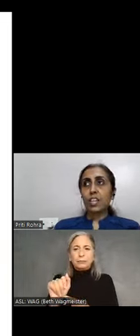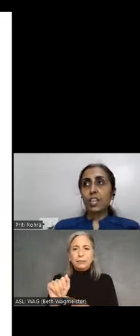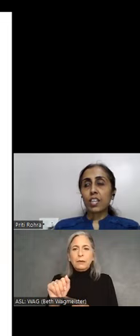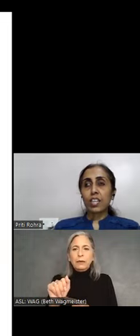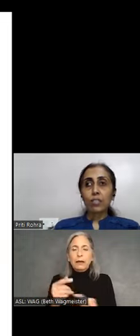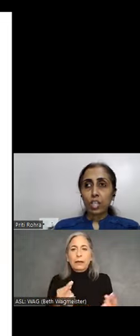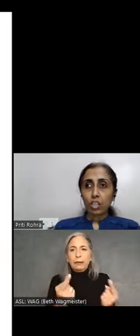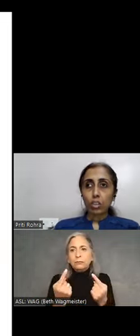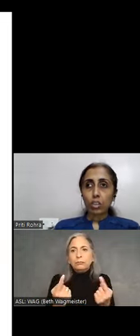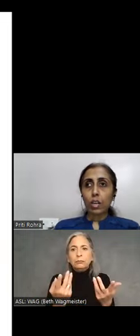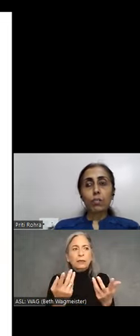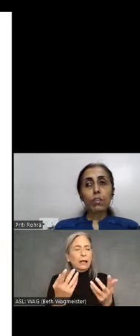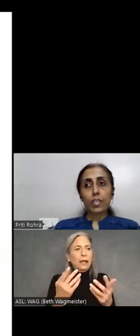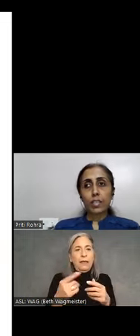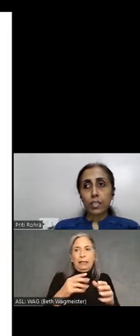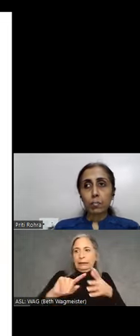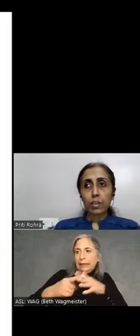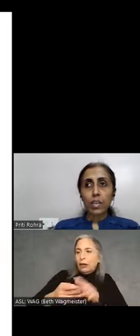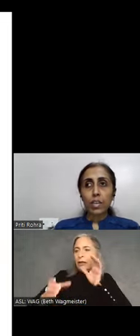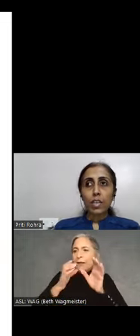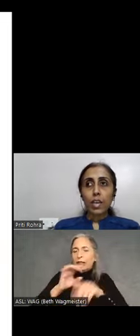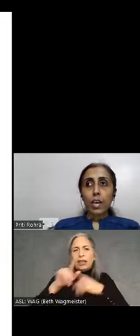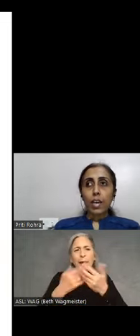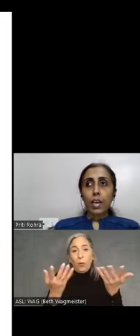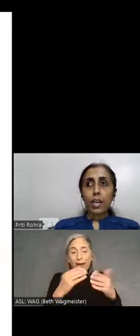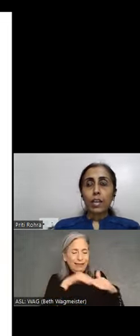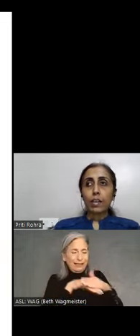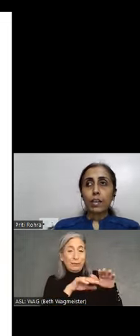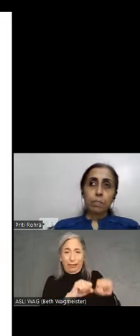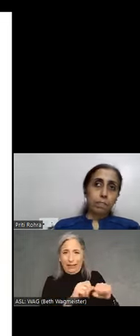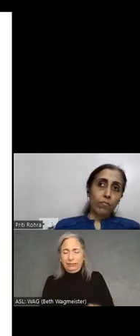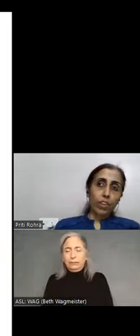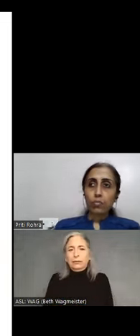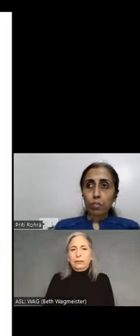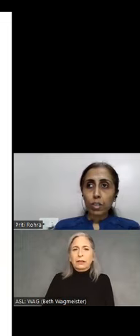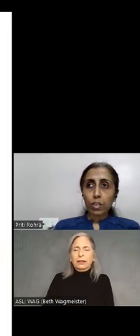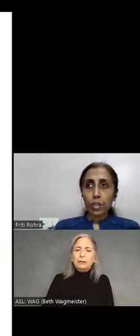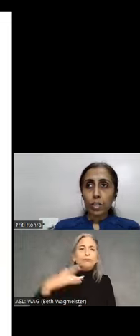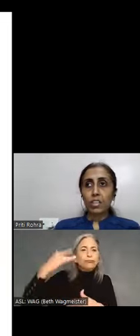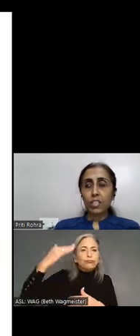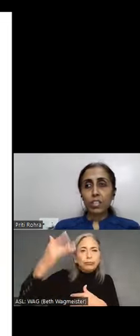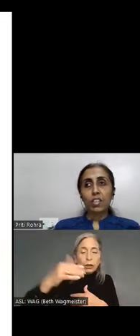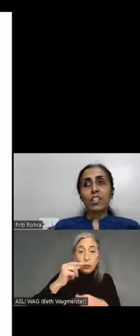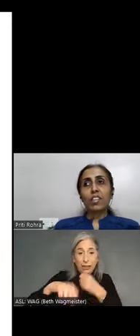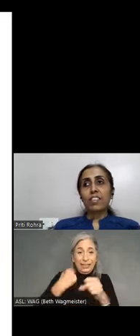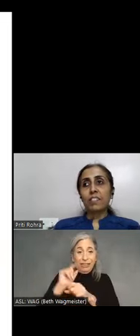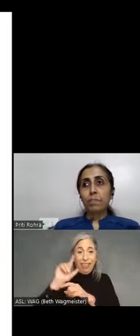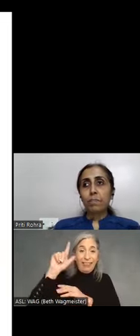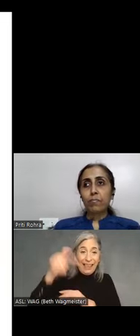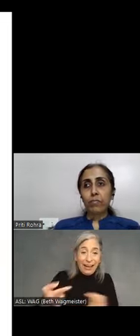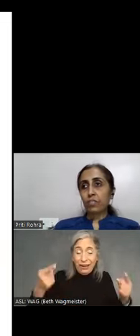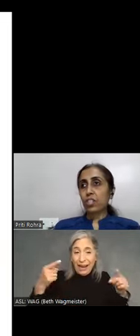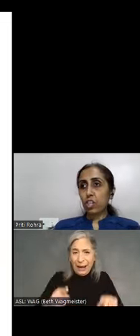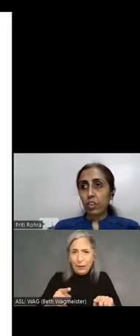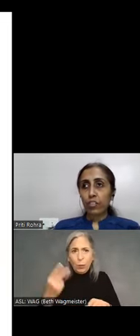start the conversation around accessibility. And fast forward twenty years, we have seen a shift,